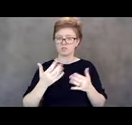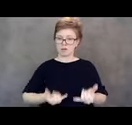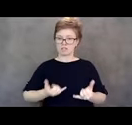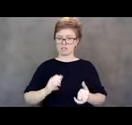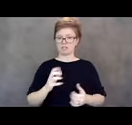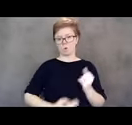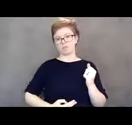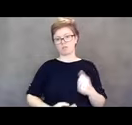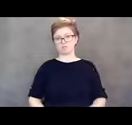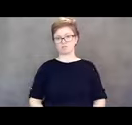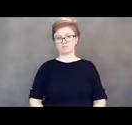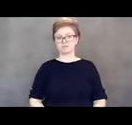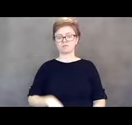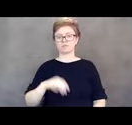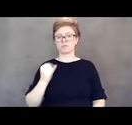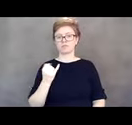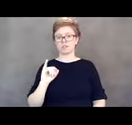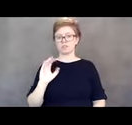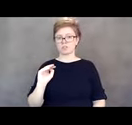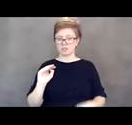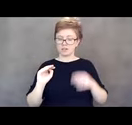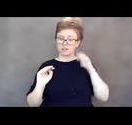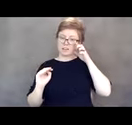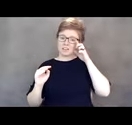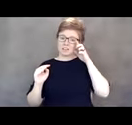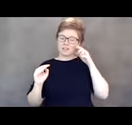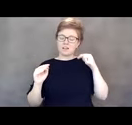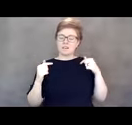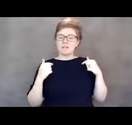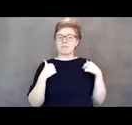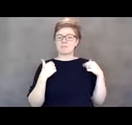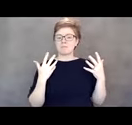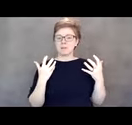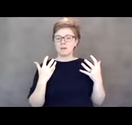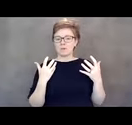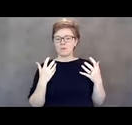I want to thank, this is Jim Davis again with Disability Commission.